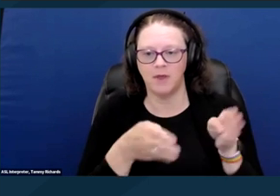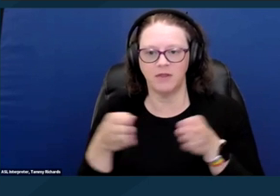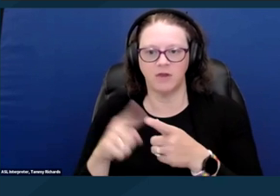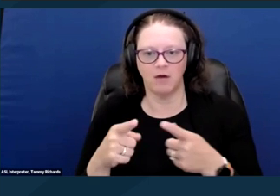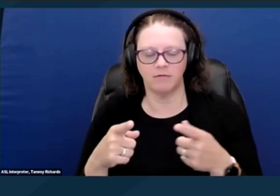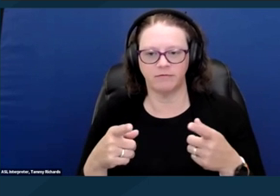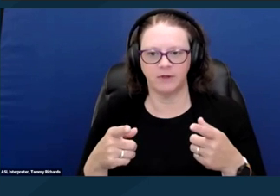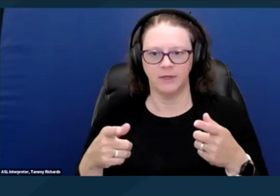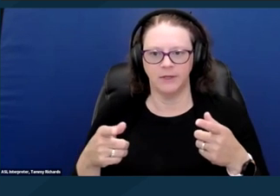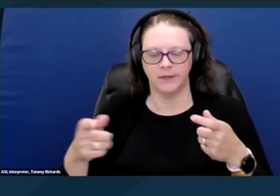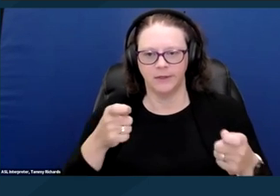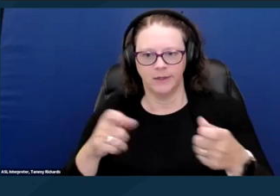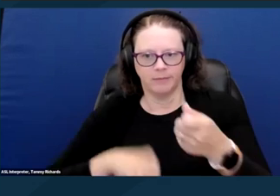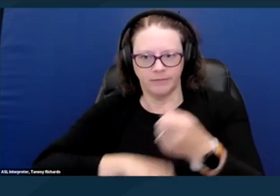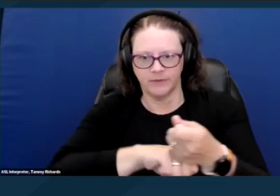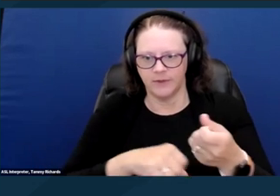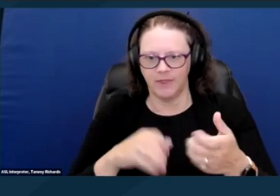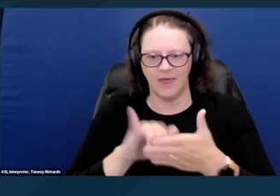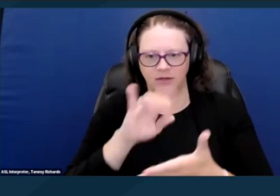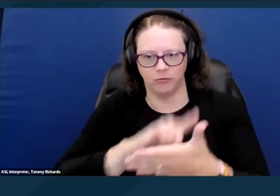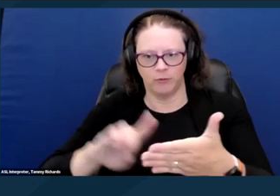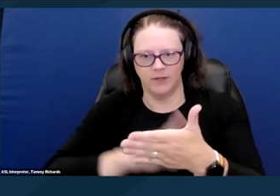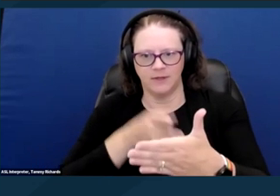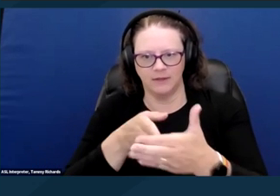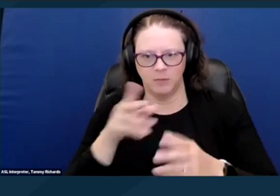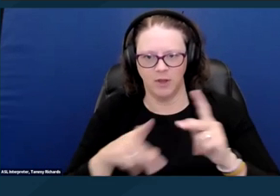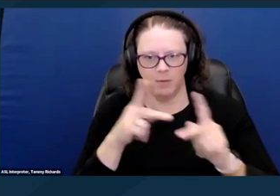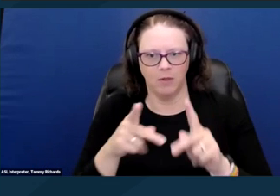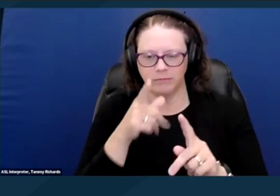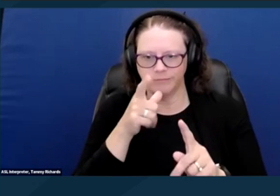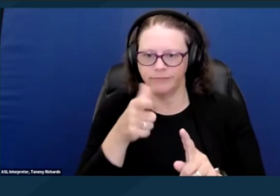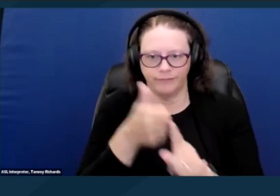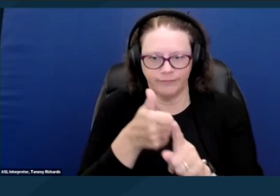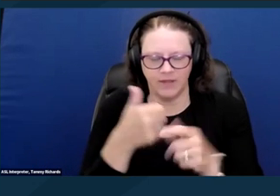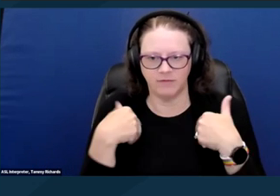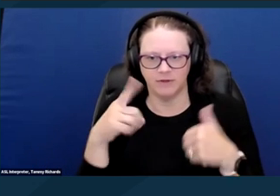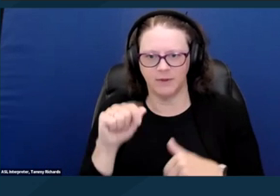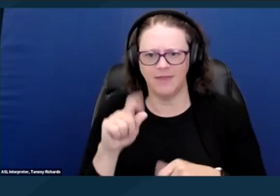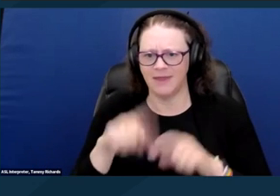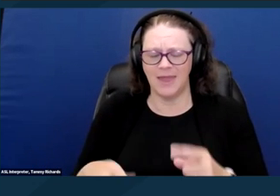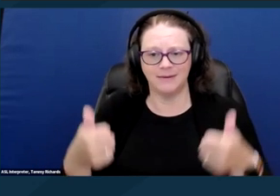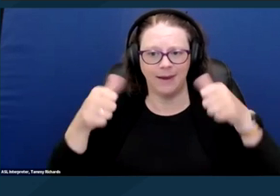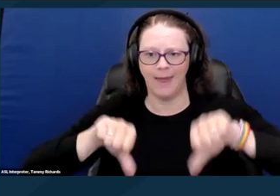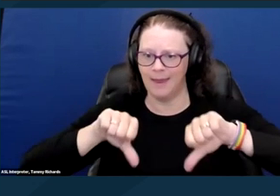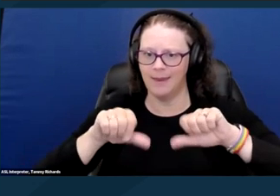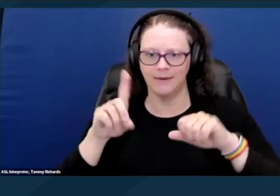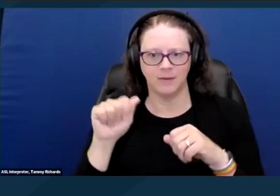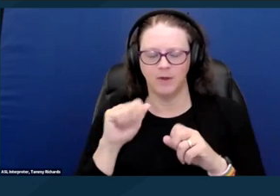against people based on their disability. So they cannot deny disabled people equal opportunity